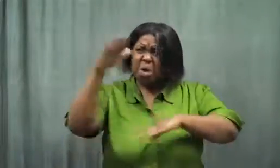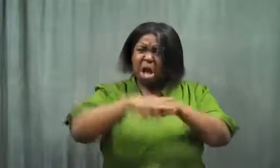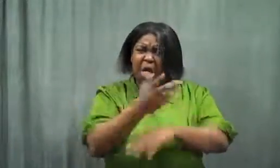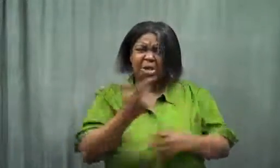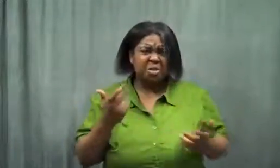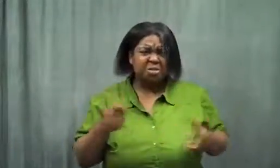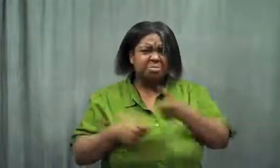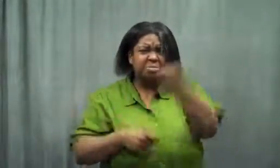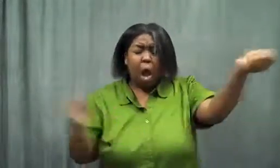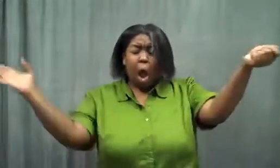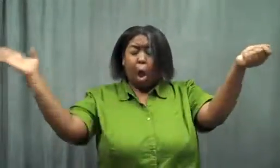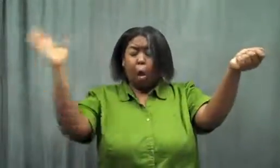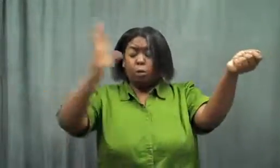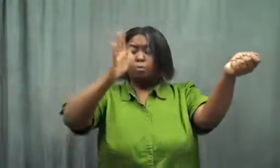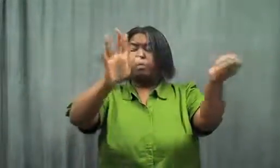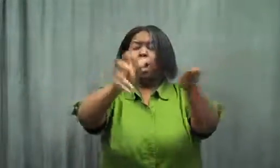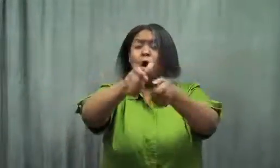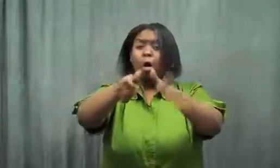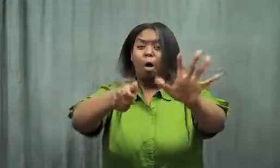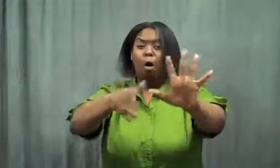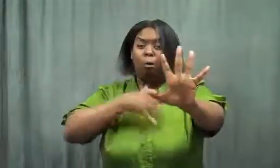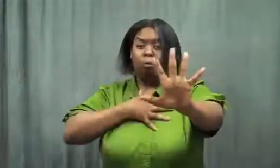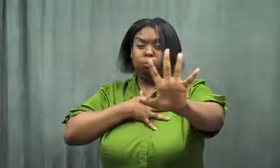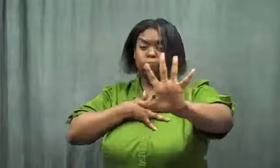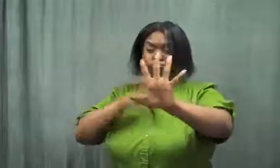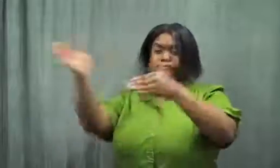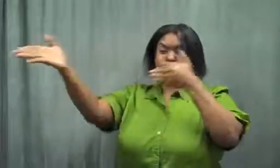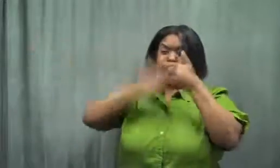She opened the door, and the smell! She shut the door!